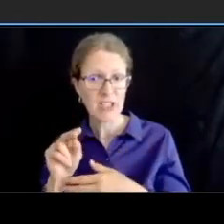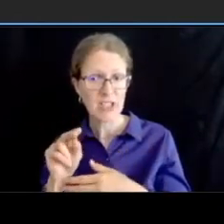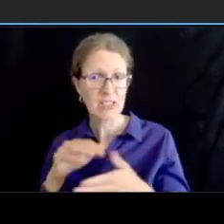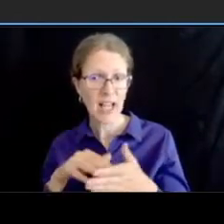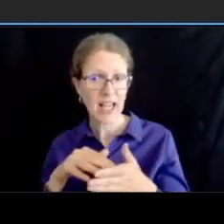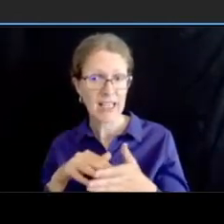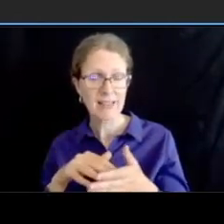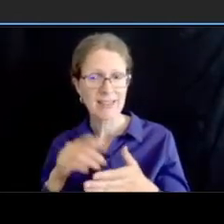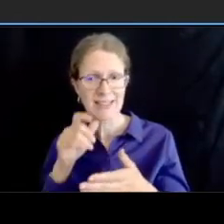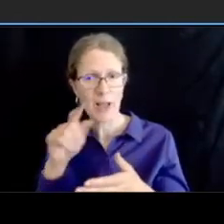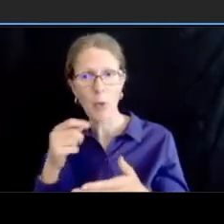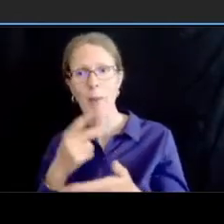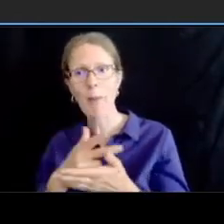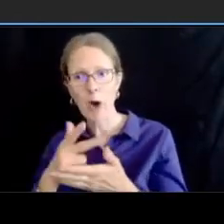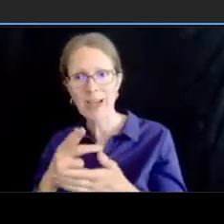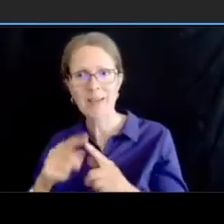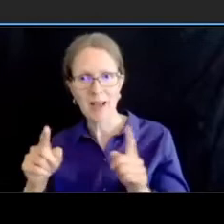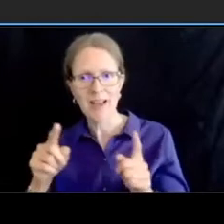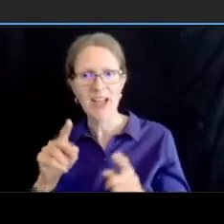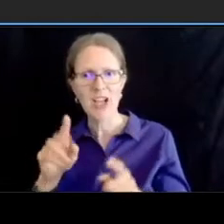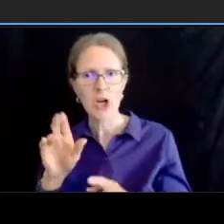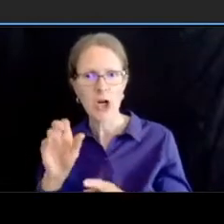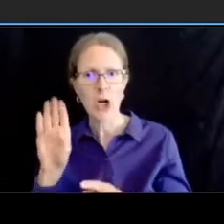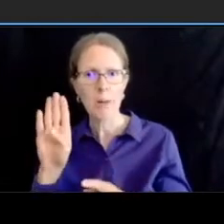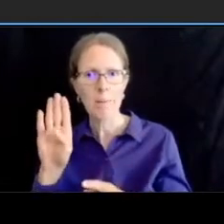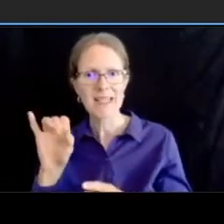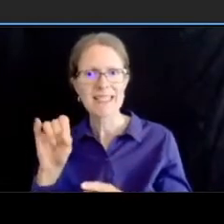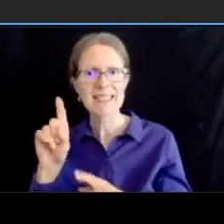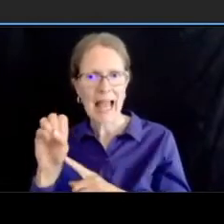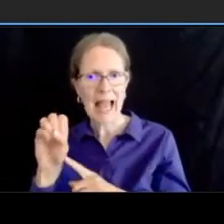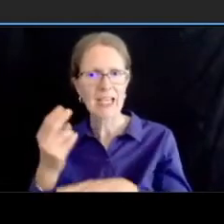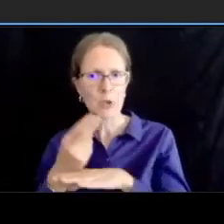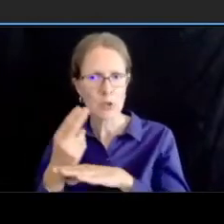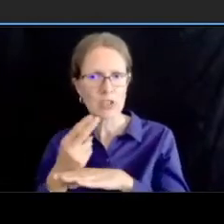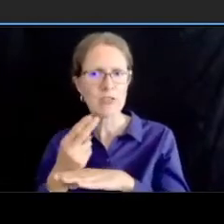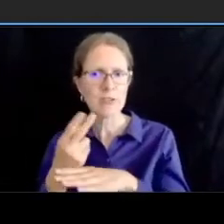um that um if it makes sense and if it works within the ddot